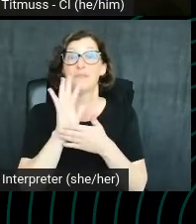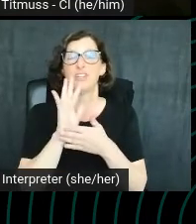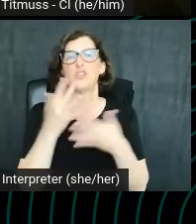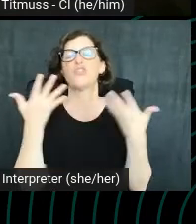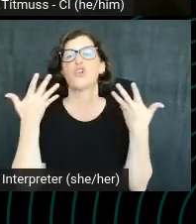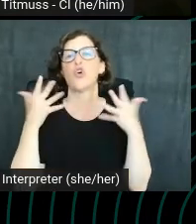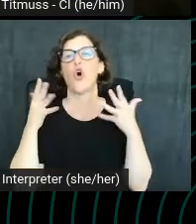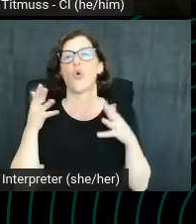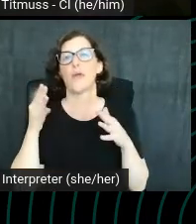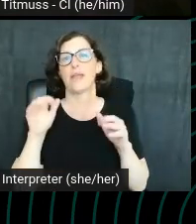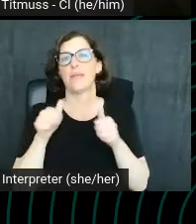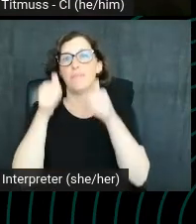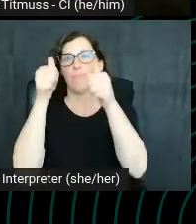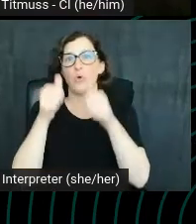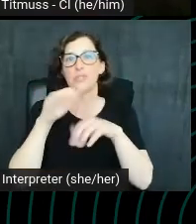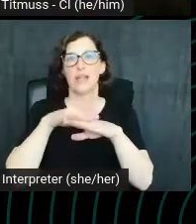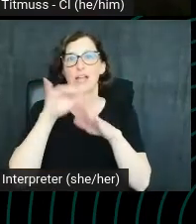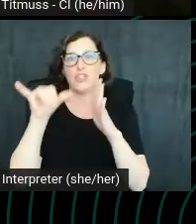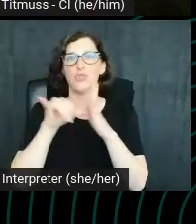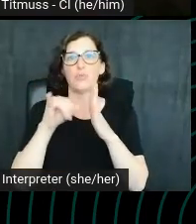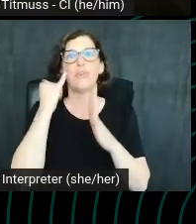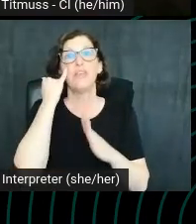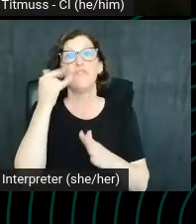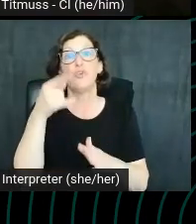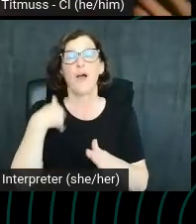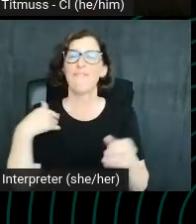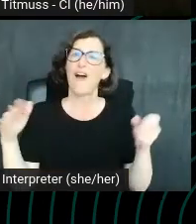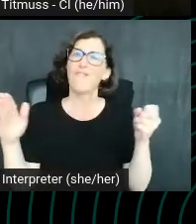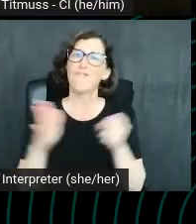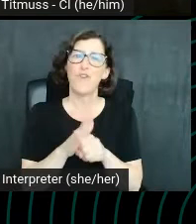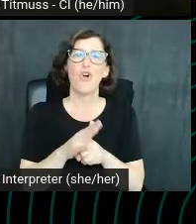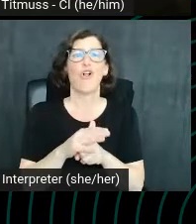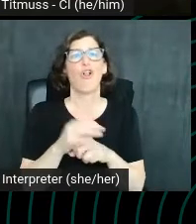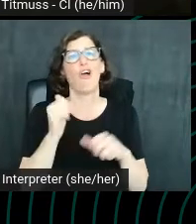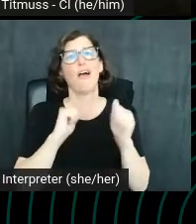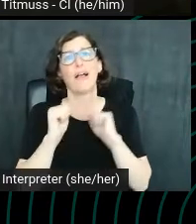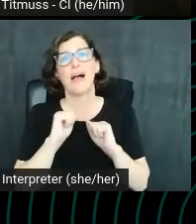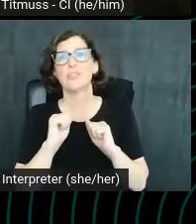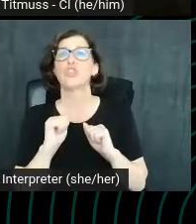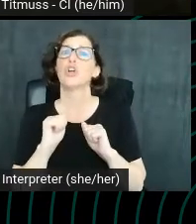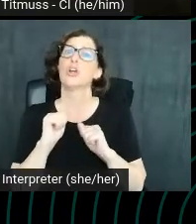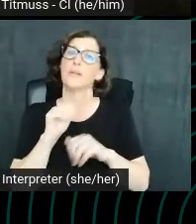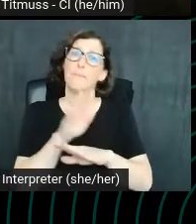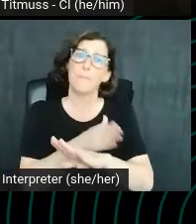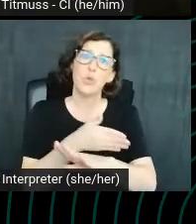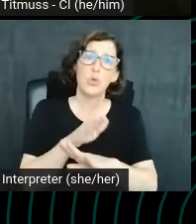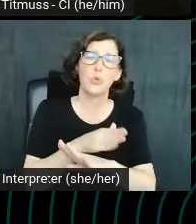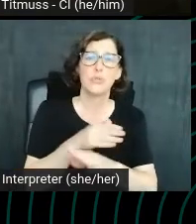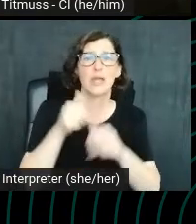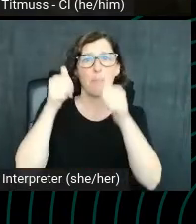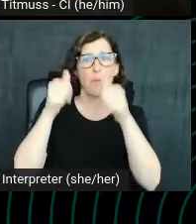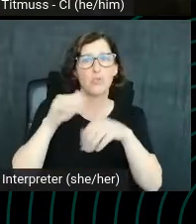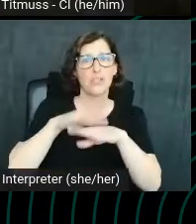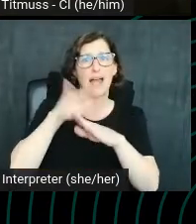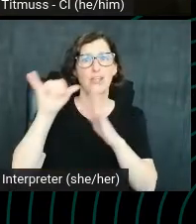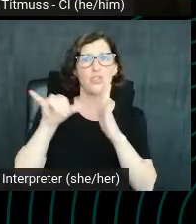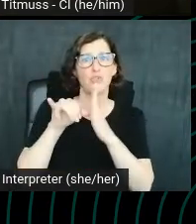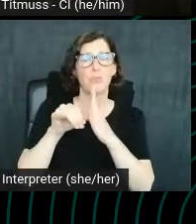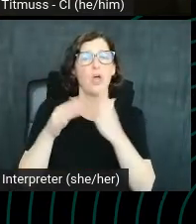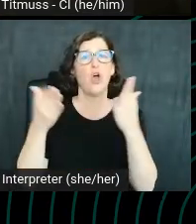For example, if you have a full concert of Beethoven's Moonlight Sonata on your YouTube channel, what is the keyword that you should target?